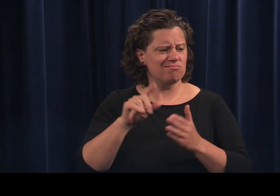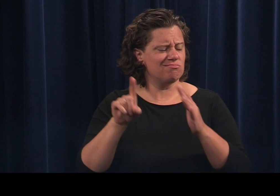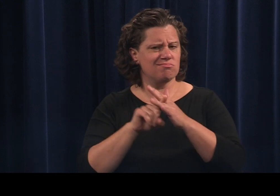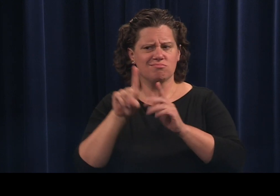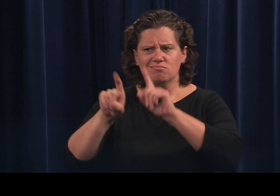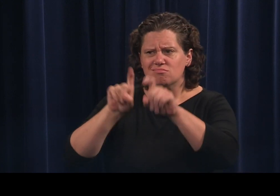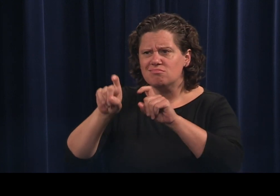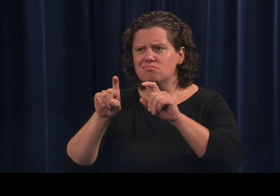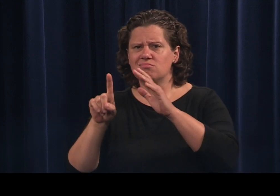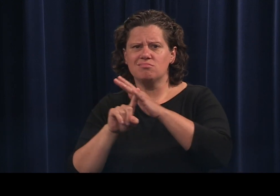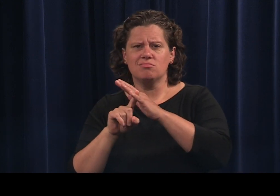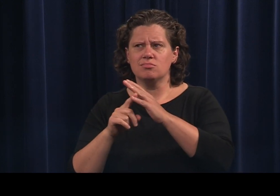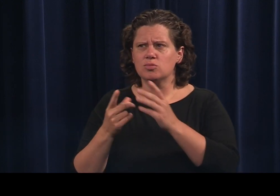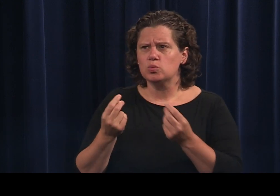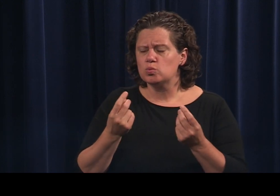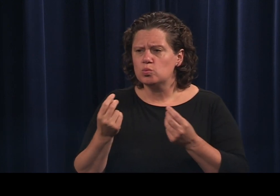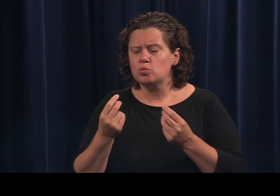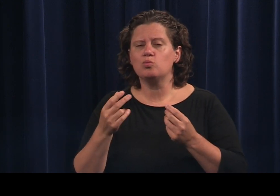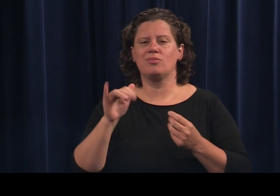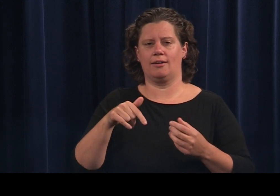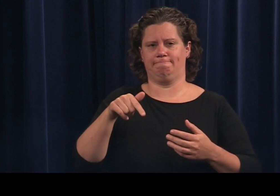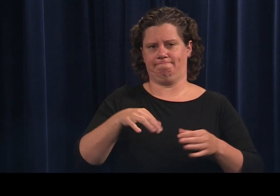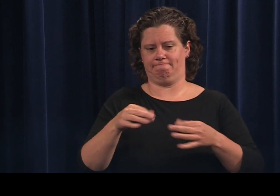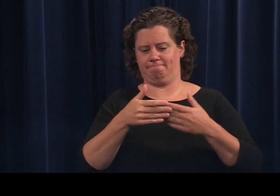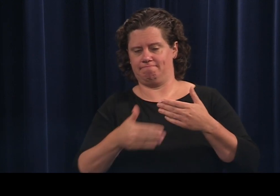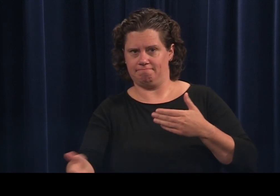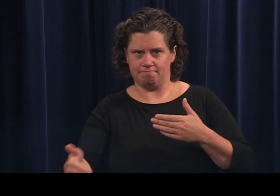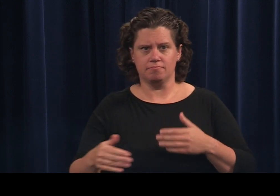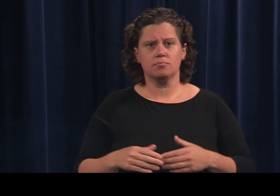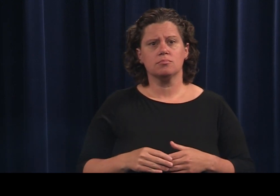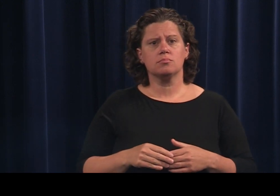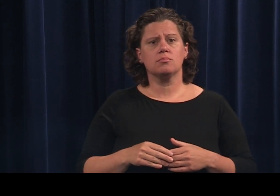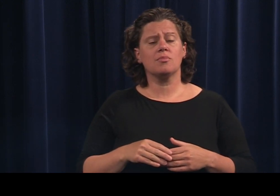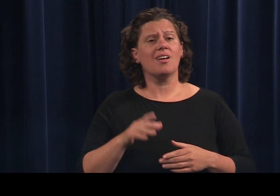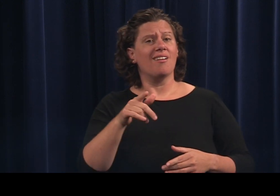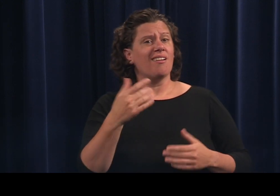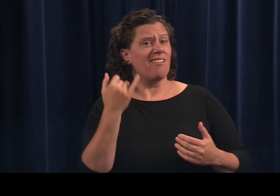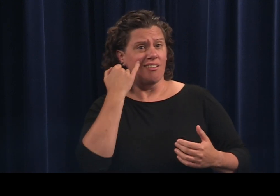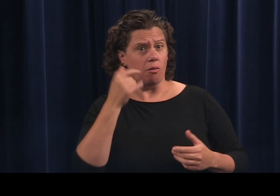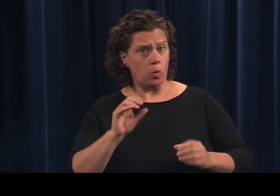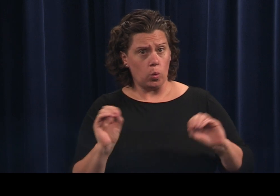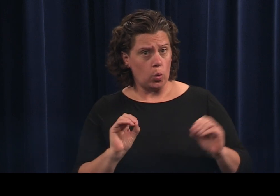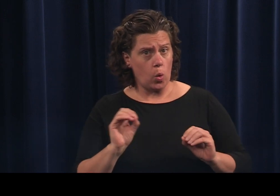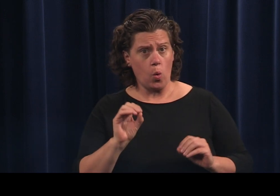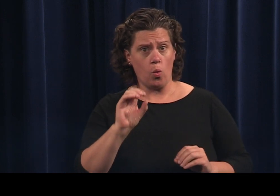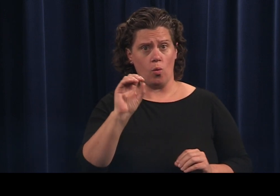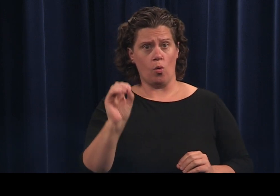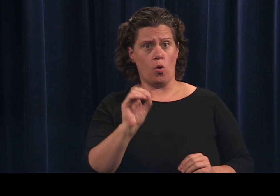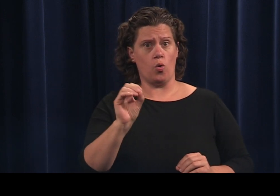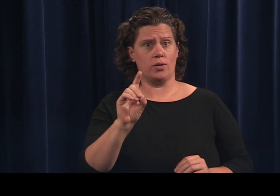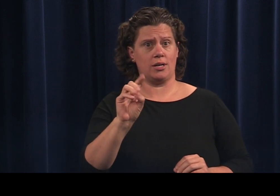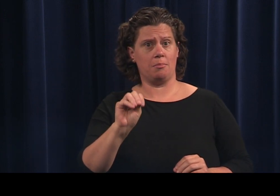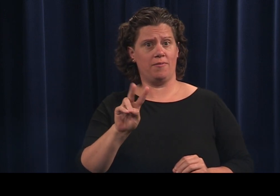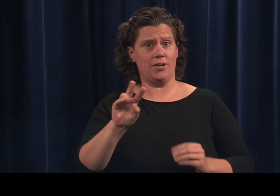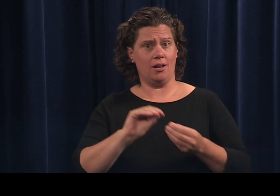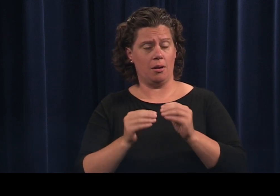What if I don't have an Oregon DMV number?